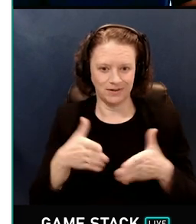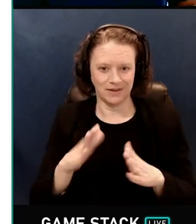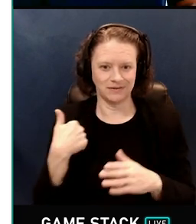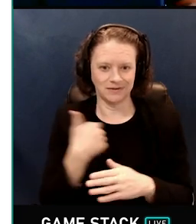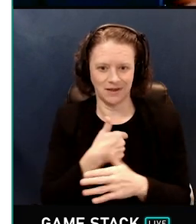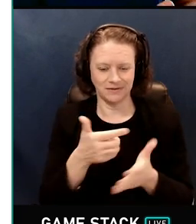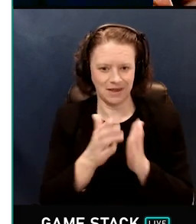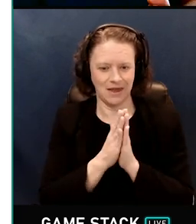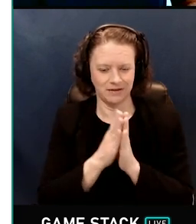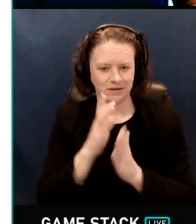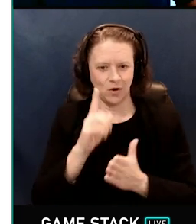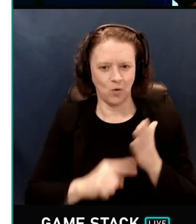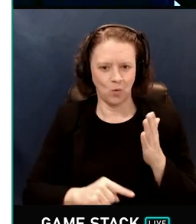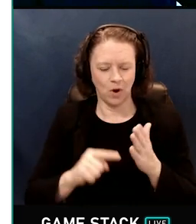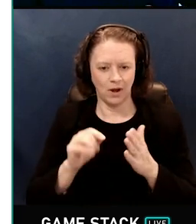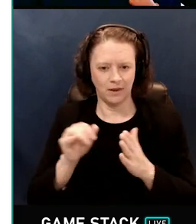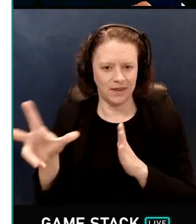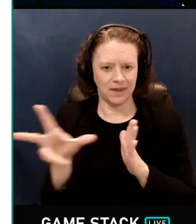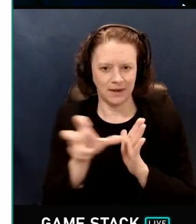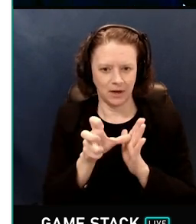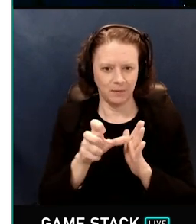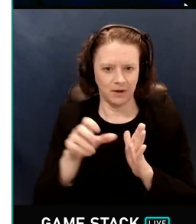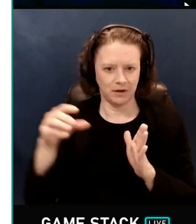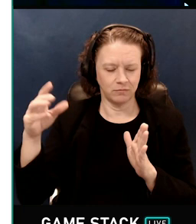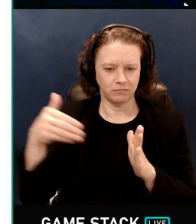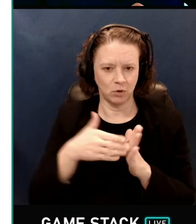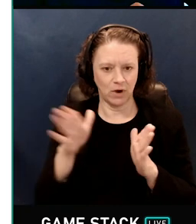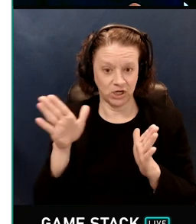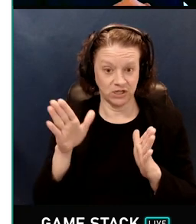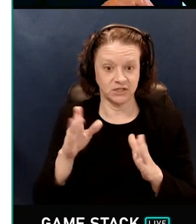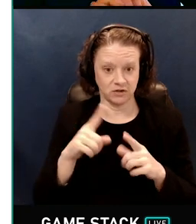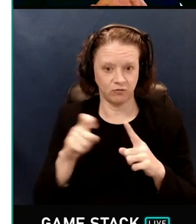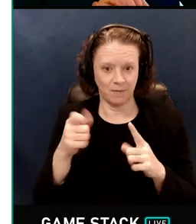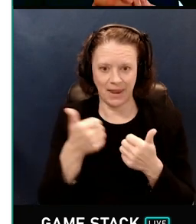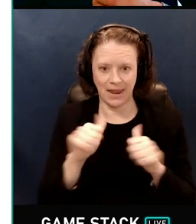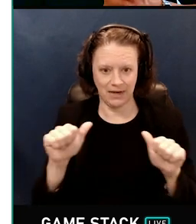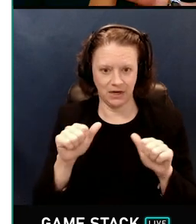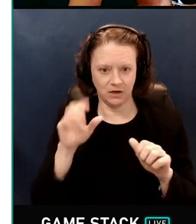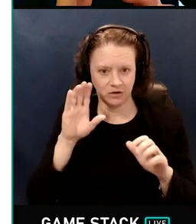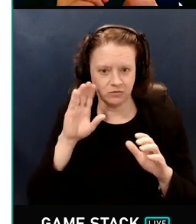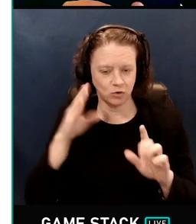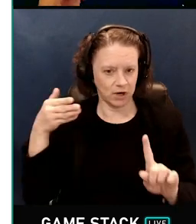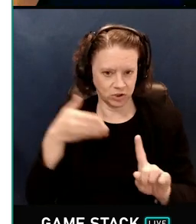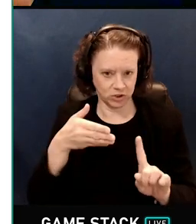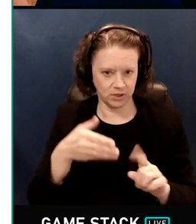point in any direction. Or if I put myself in a particular position in the